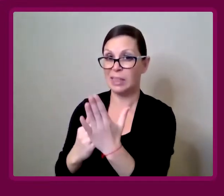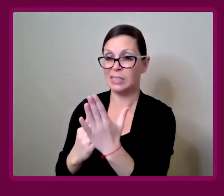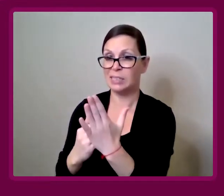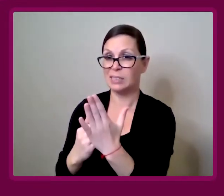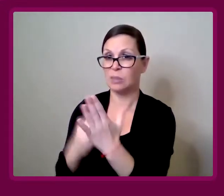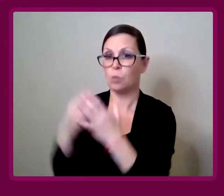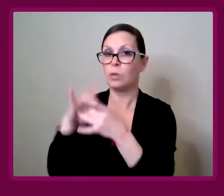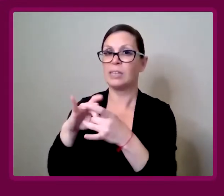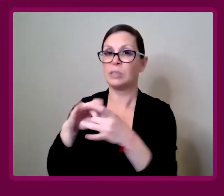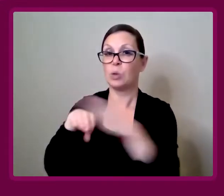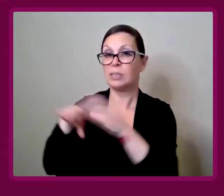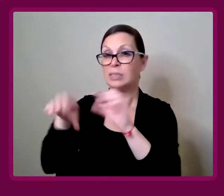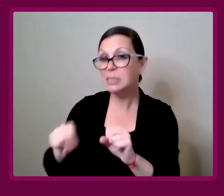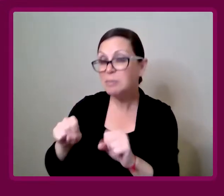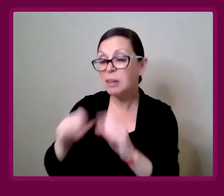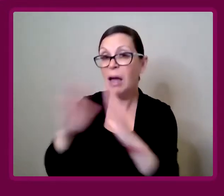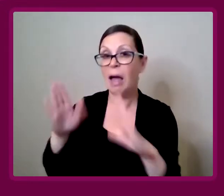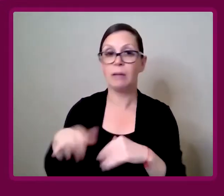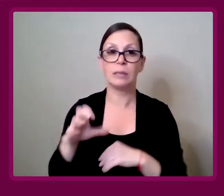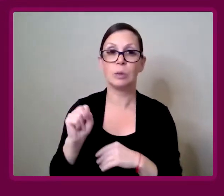list to have more accessible housing.